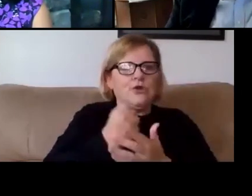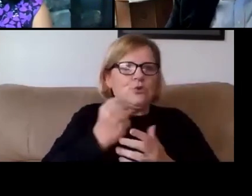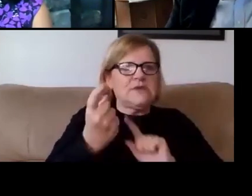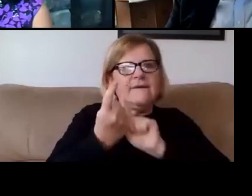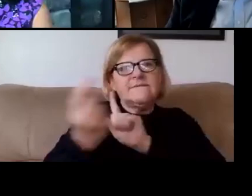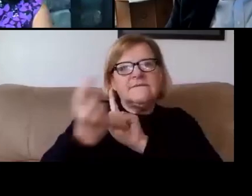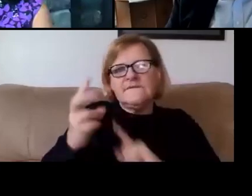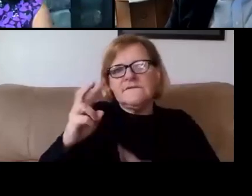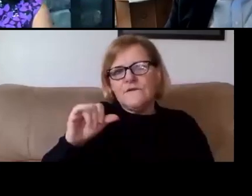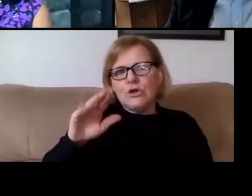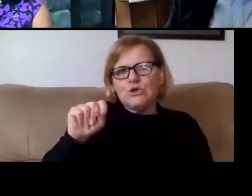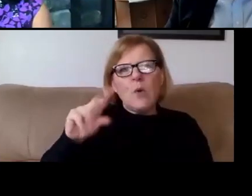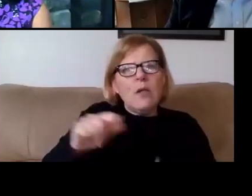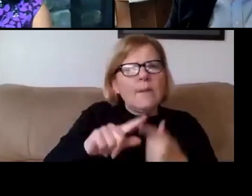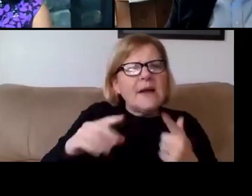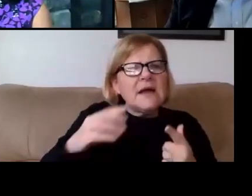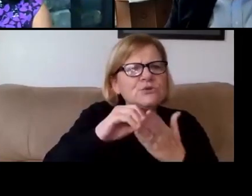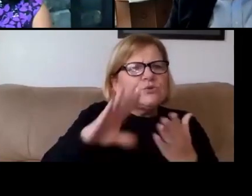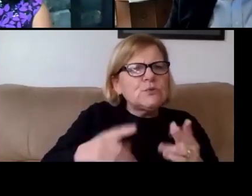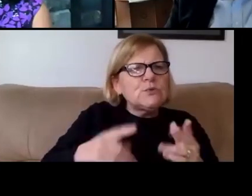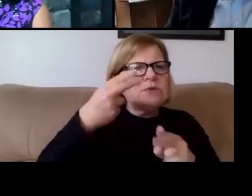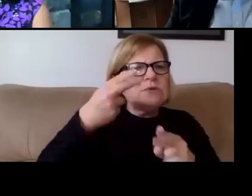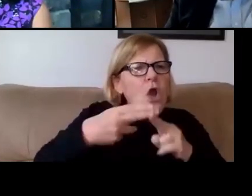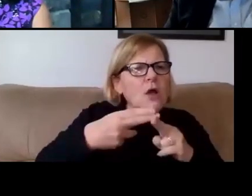students experience something called Zoom fatigue: